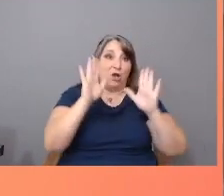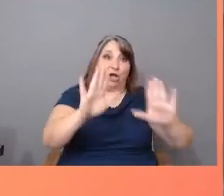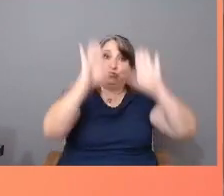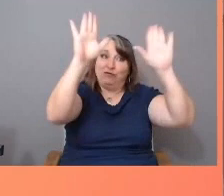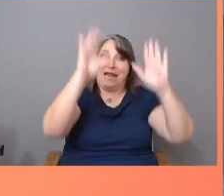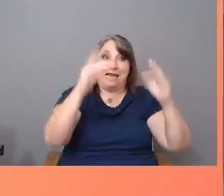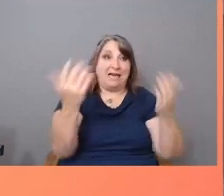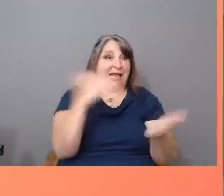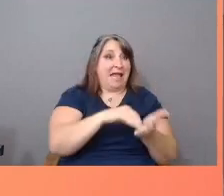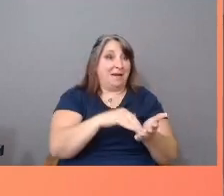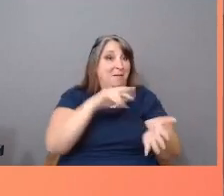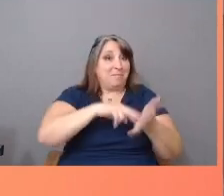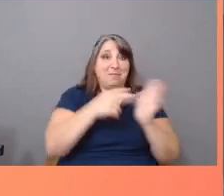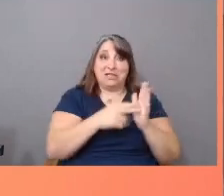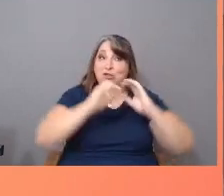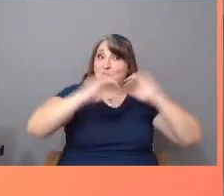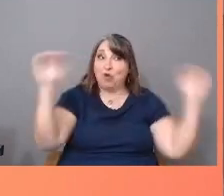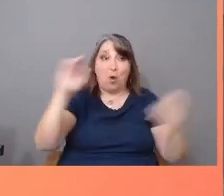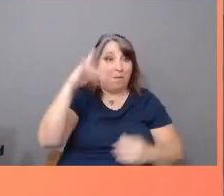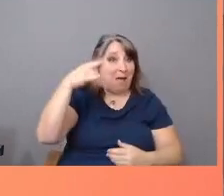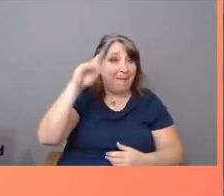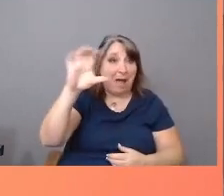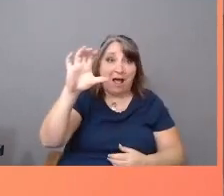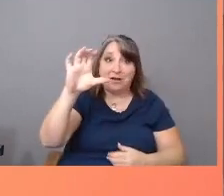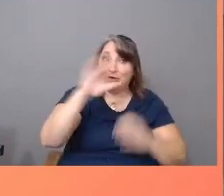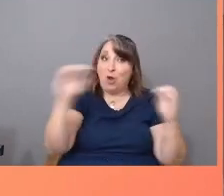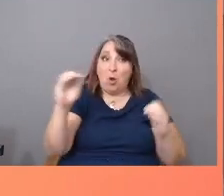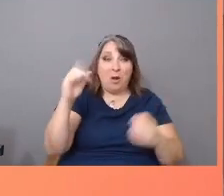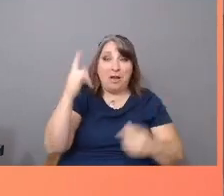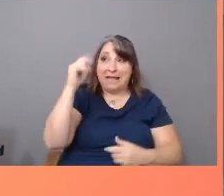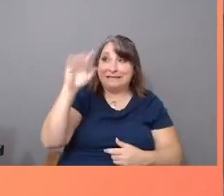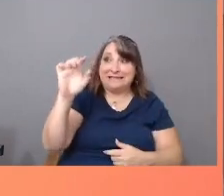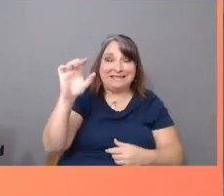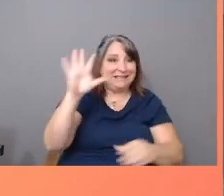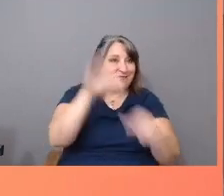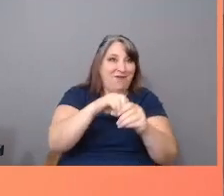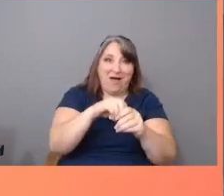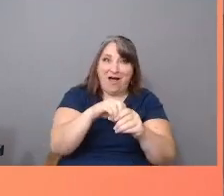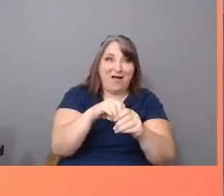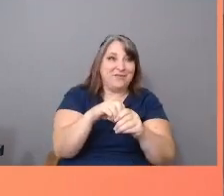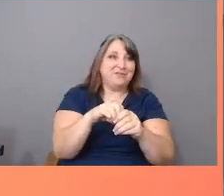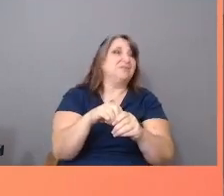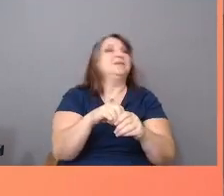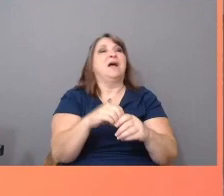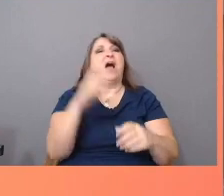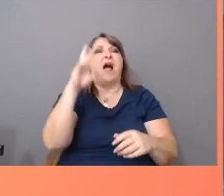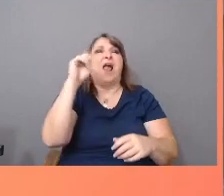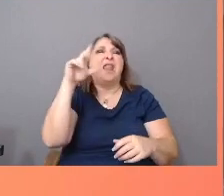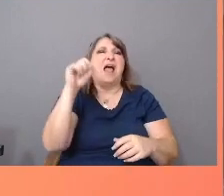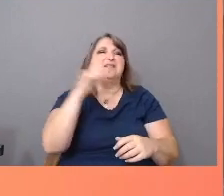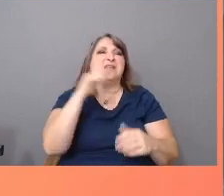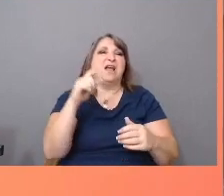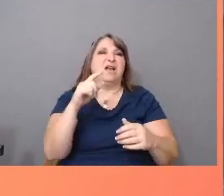and other by BIPOC inclusion, except as permanent underclasses of underpaid, low-paid labor.